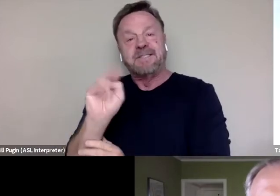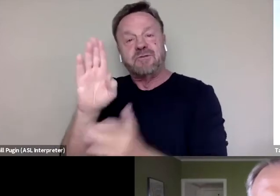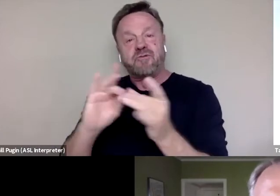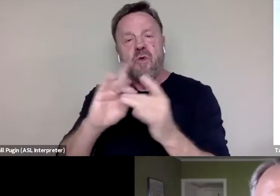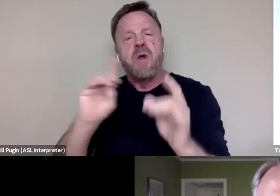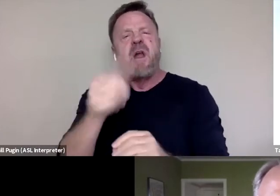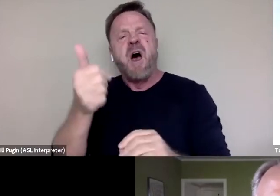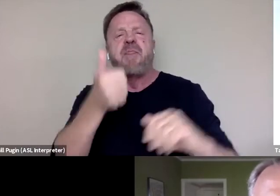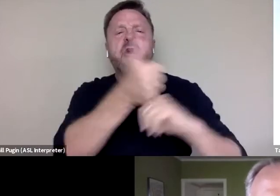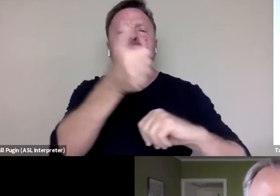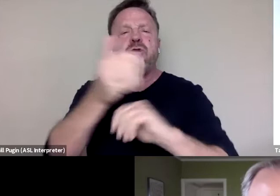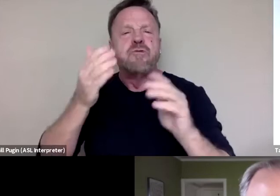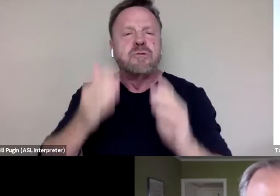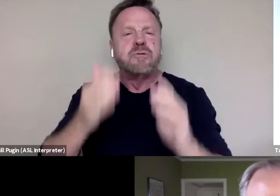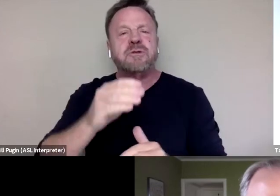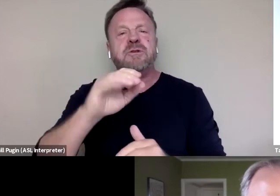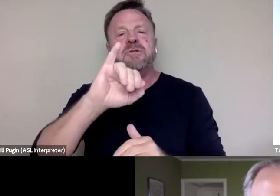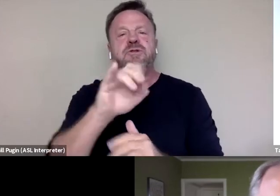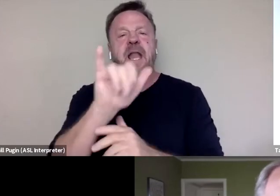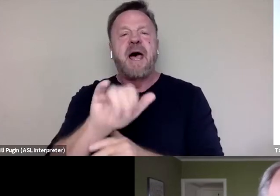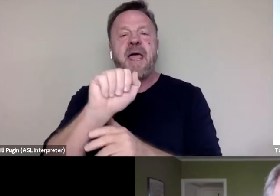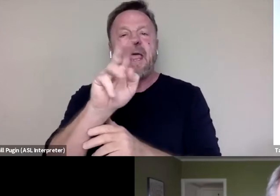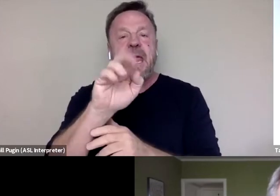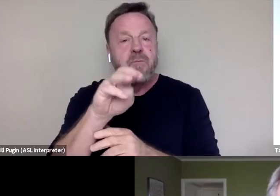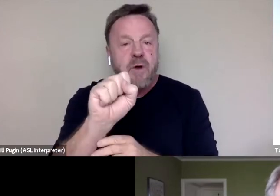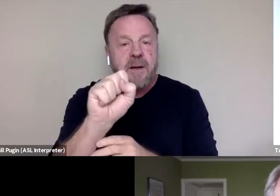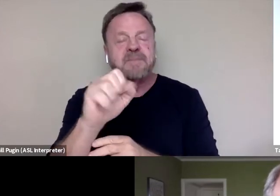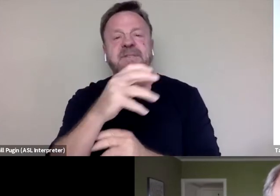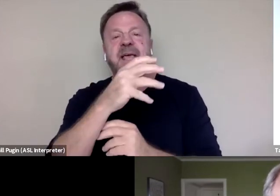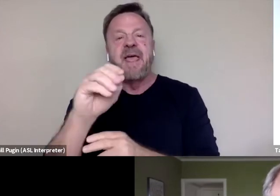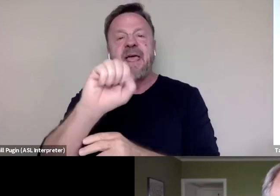Si Lai Abrams as well as Sheri Sher.